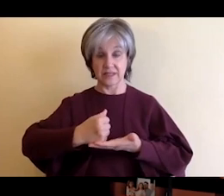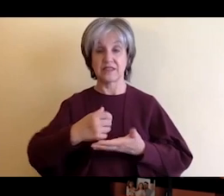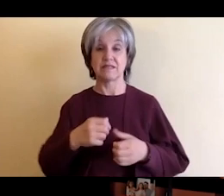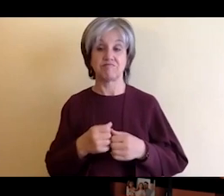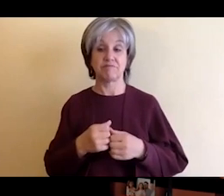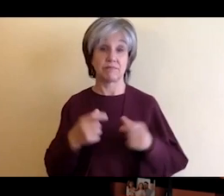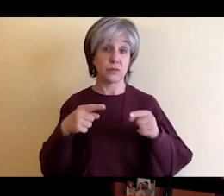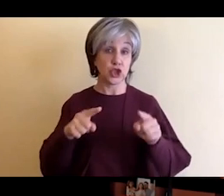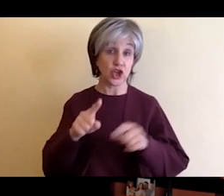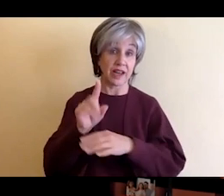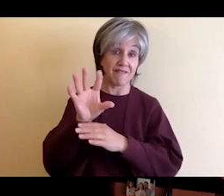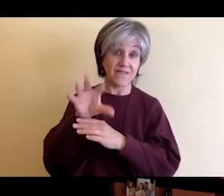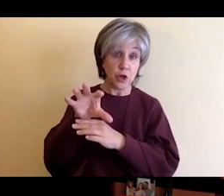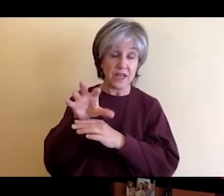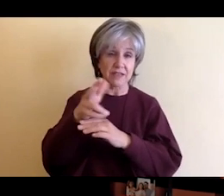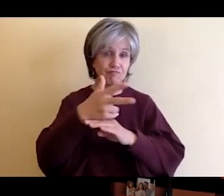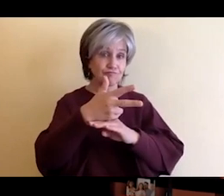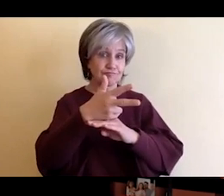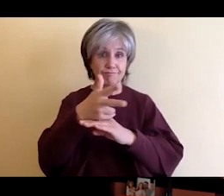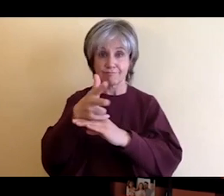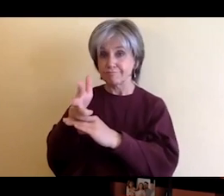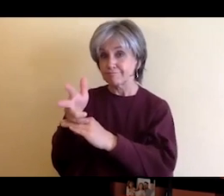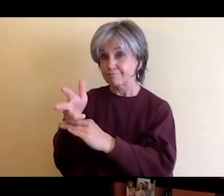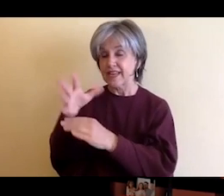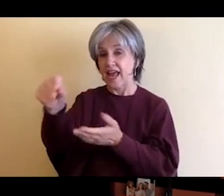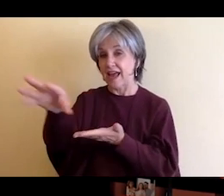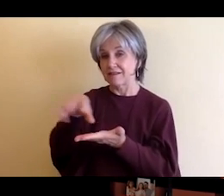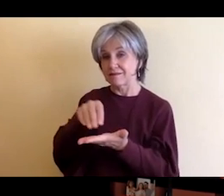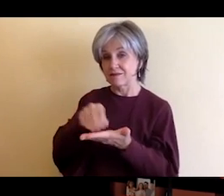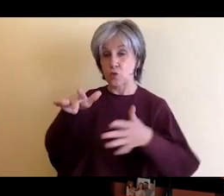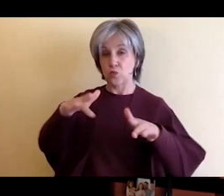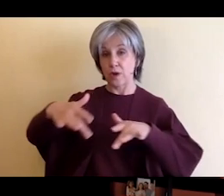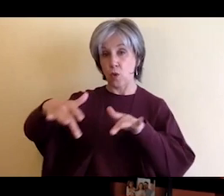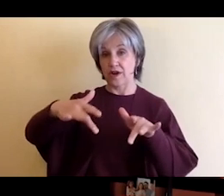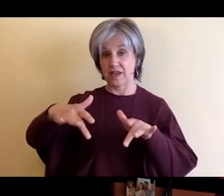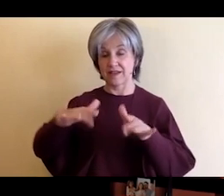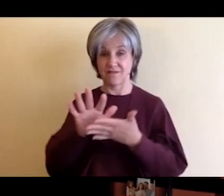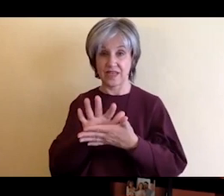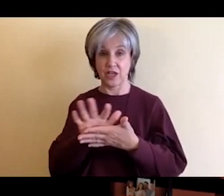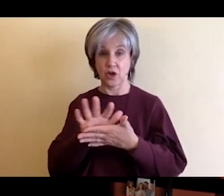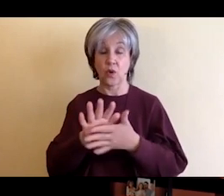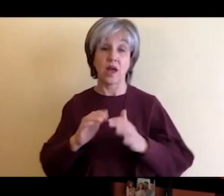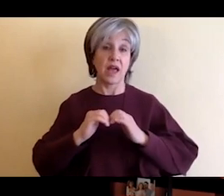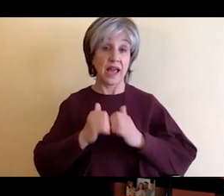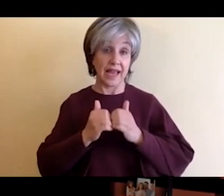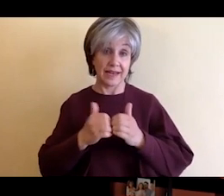and trying to extract information about the systems that were used to create those images. So that's in a nutshell kind of like